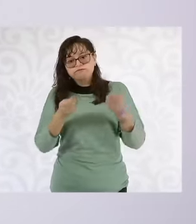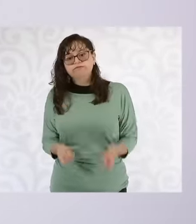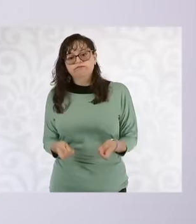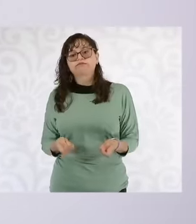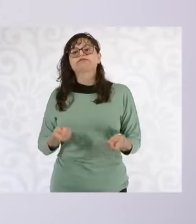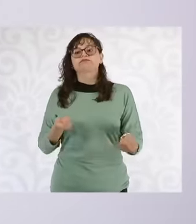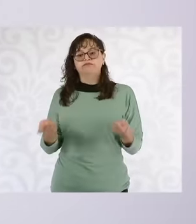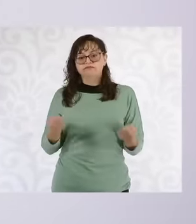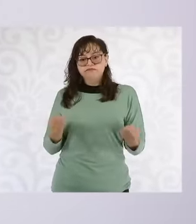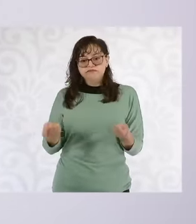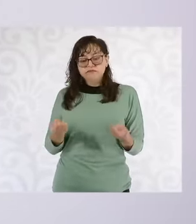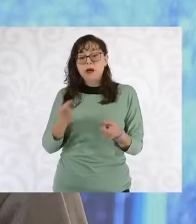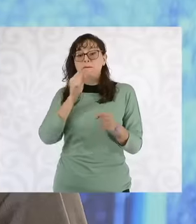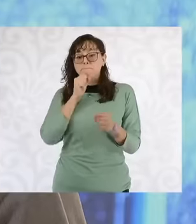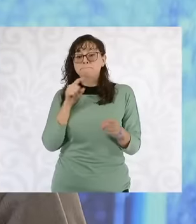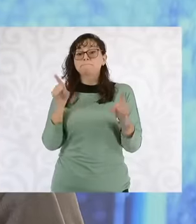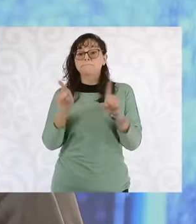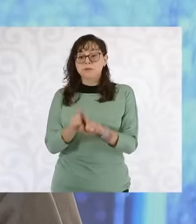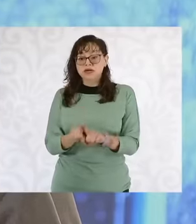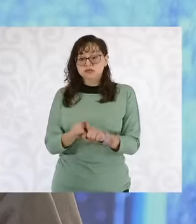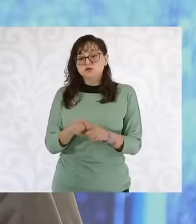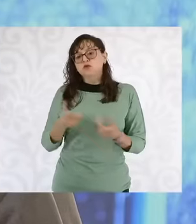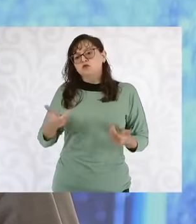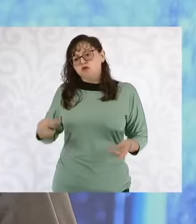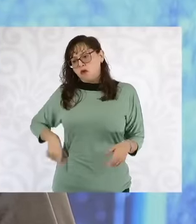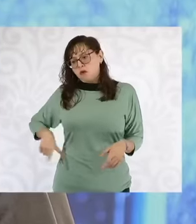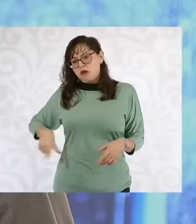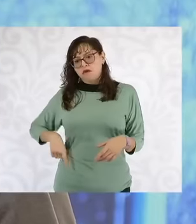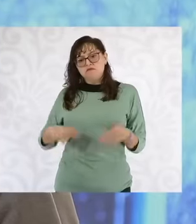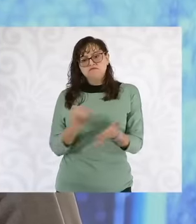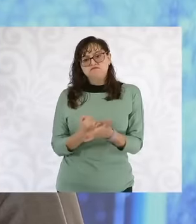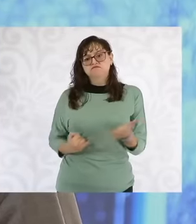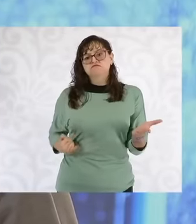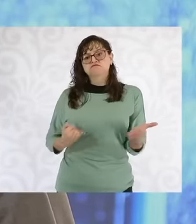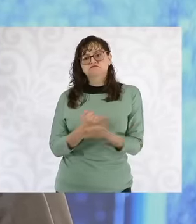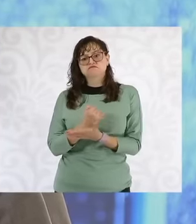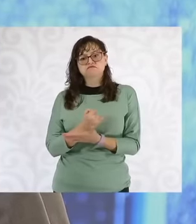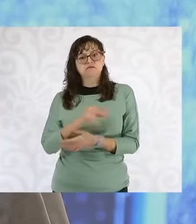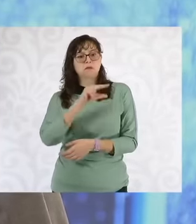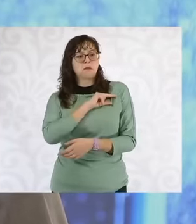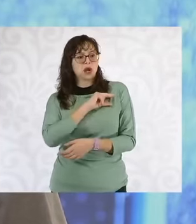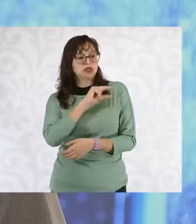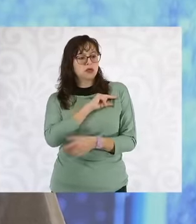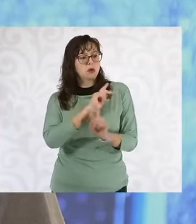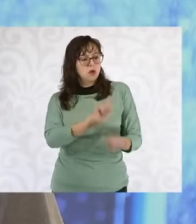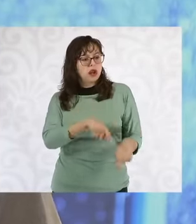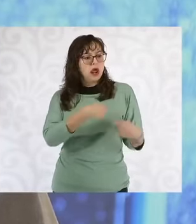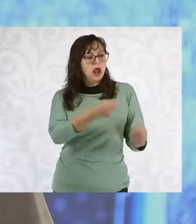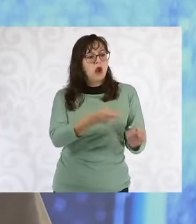may grant assignments to public companies or concessions to individuals, if applicable. The following